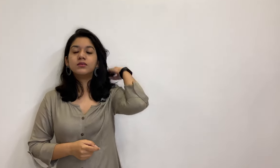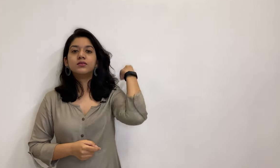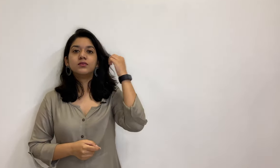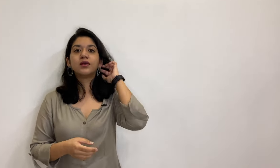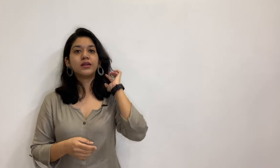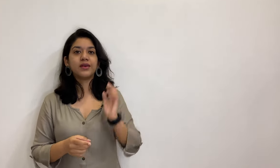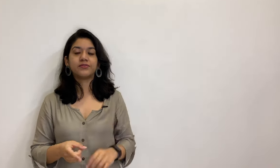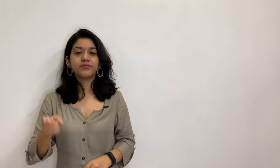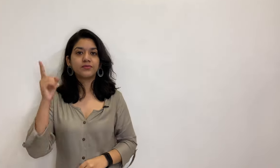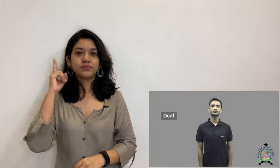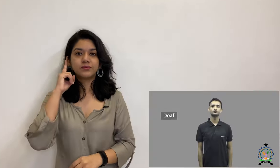Deaf